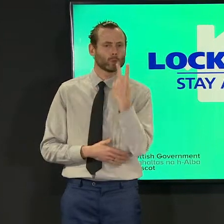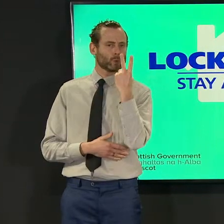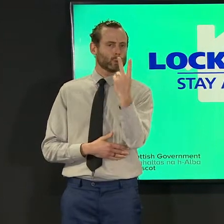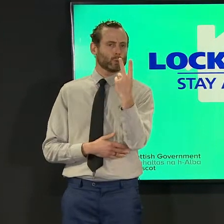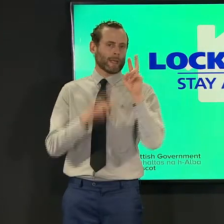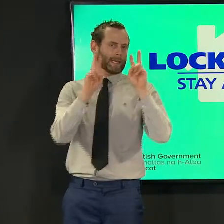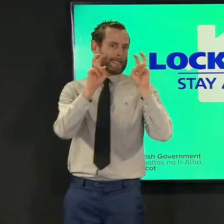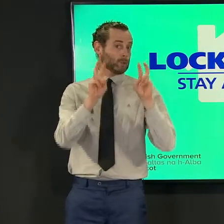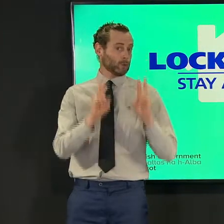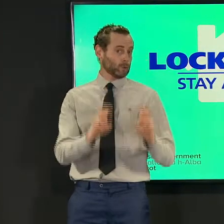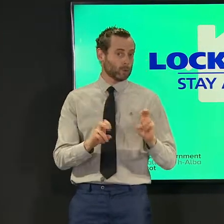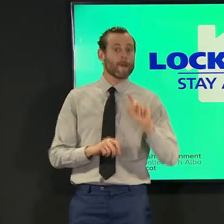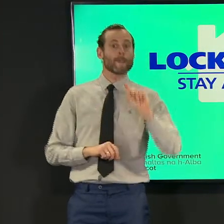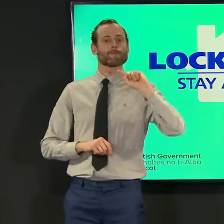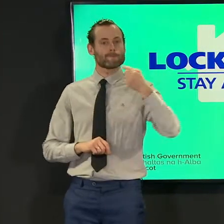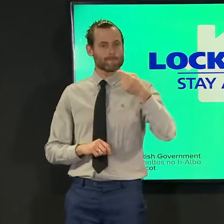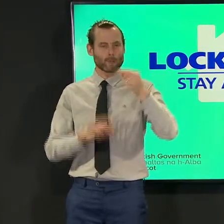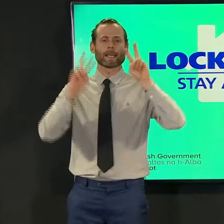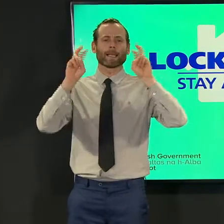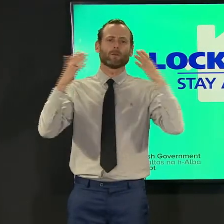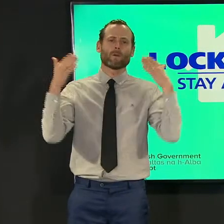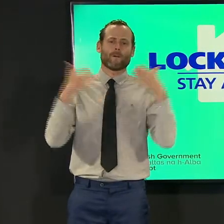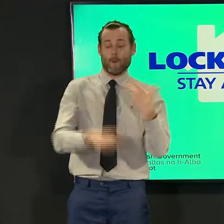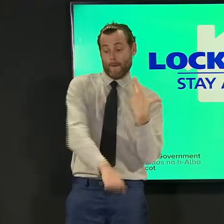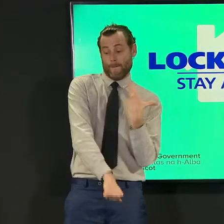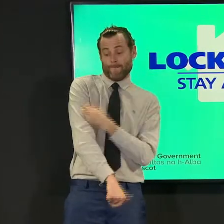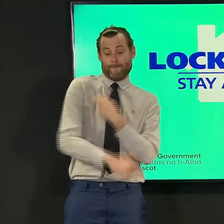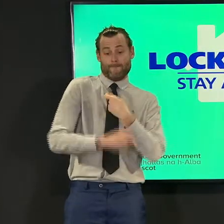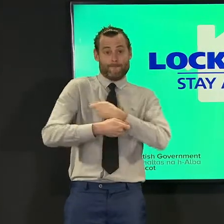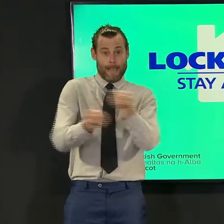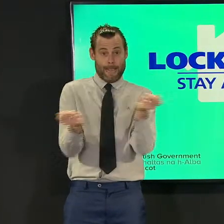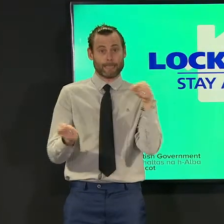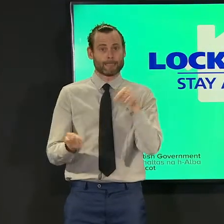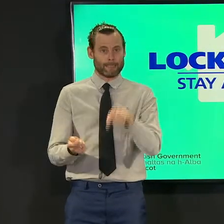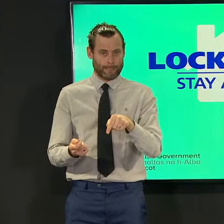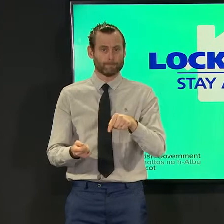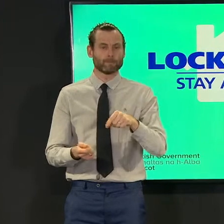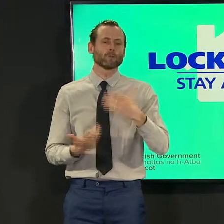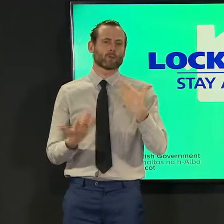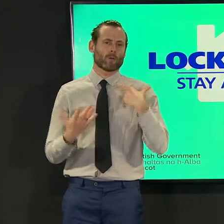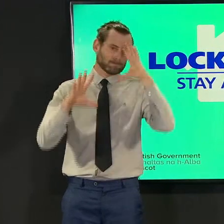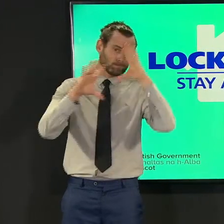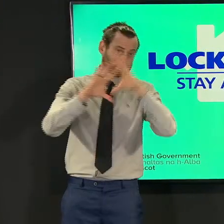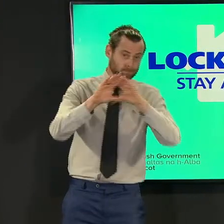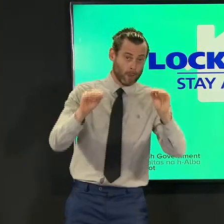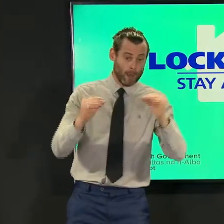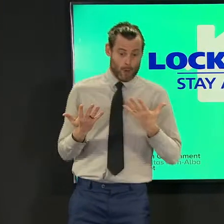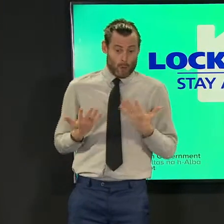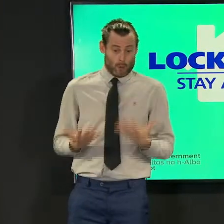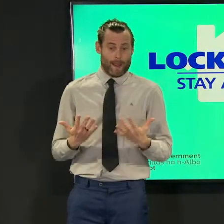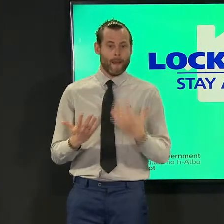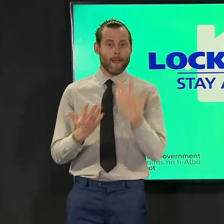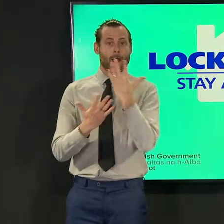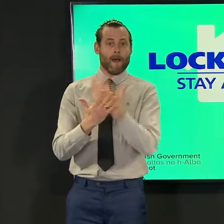the first is about our vaccination program i can confirm that at as at 8:30 this morning